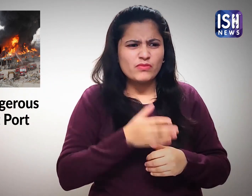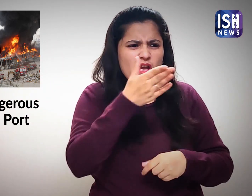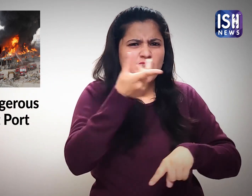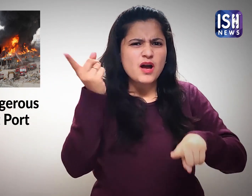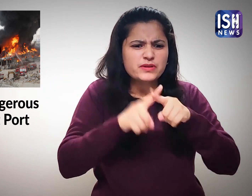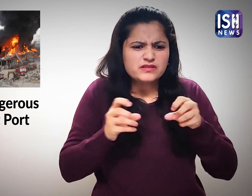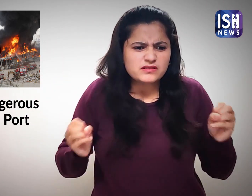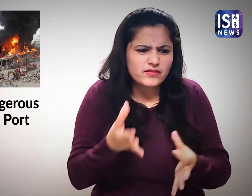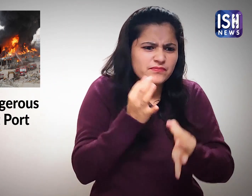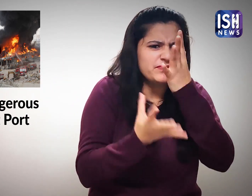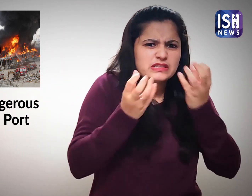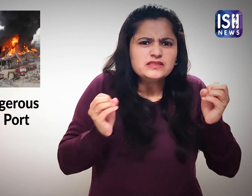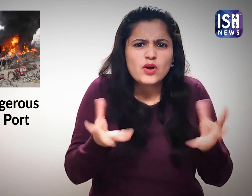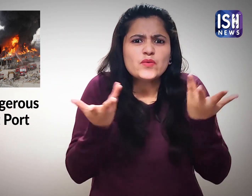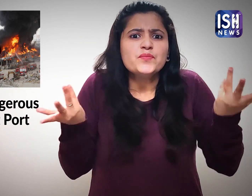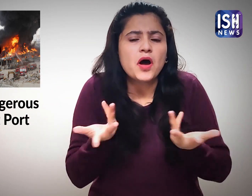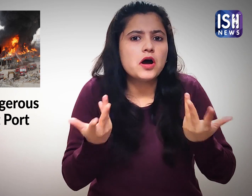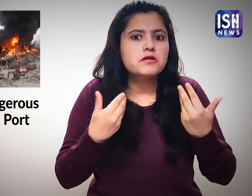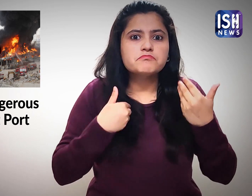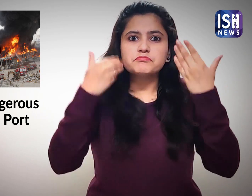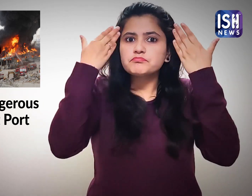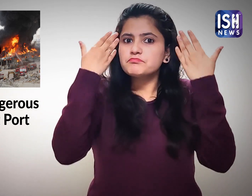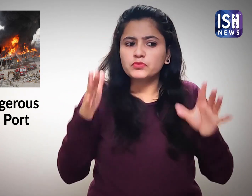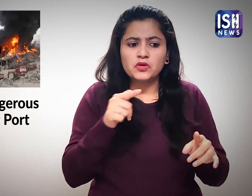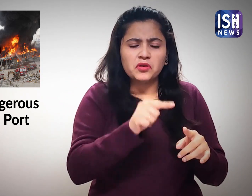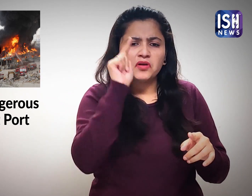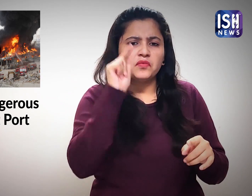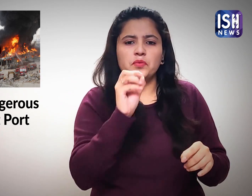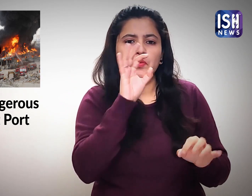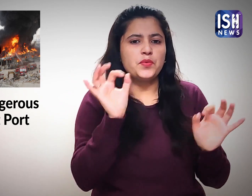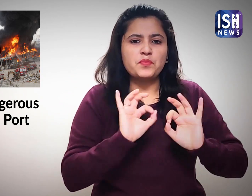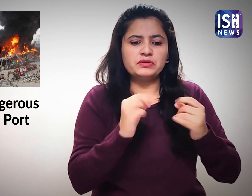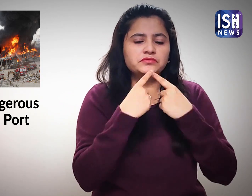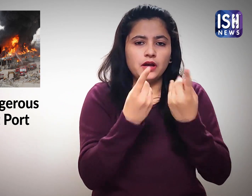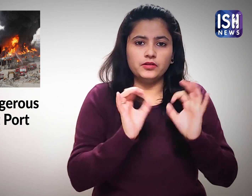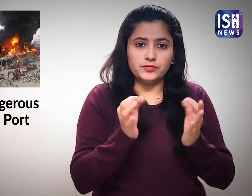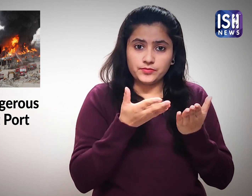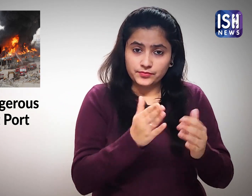There is no information about how the fire started.